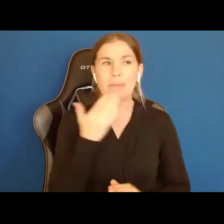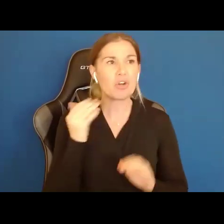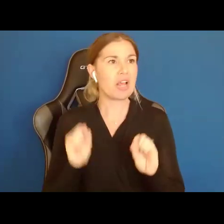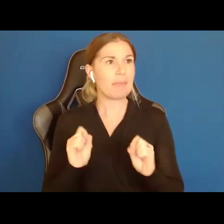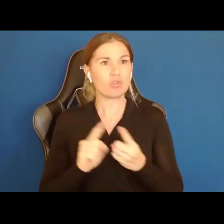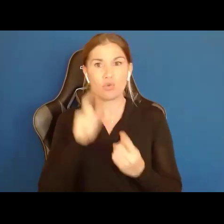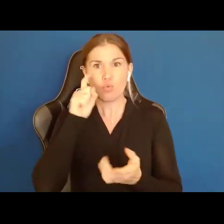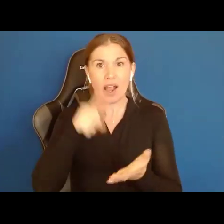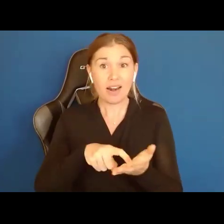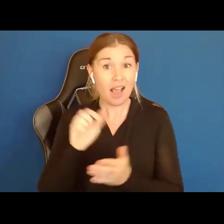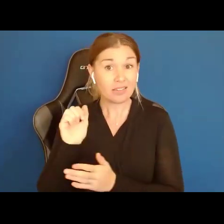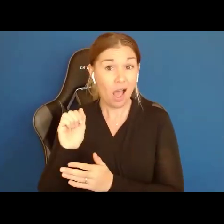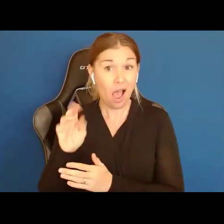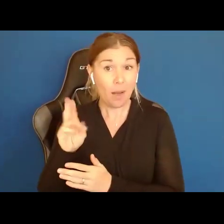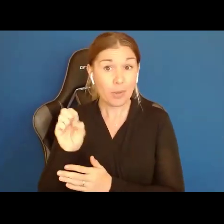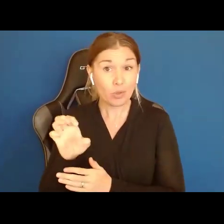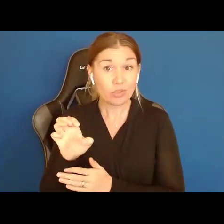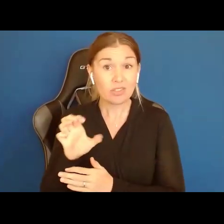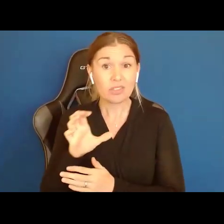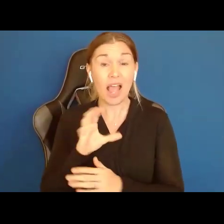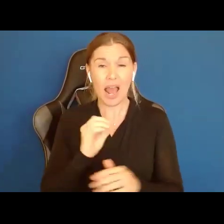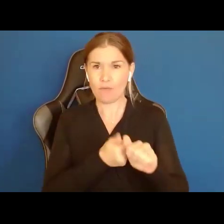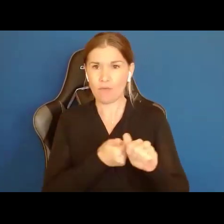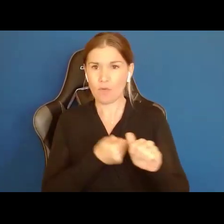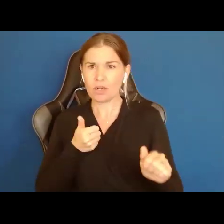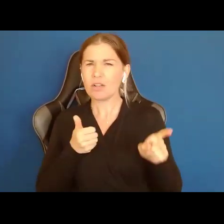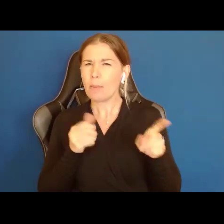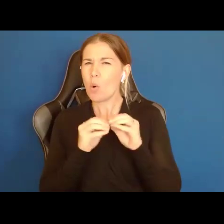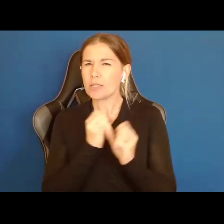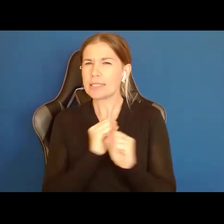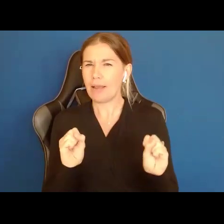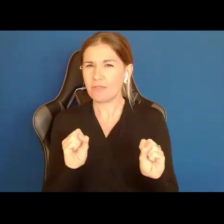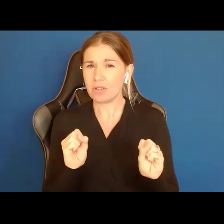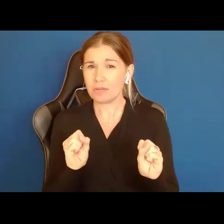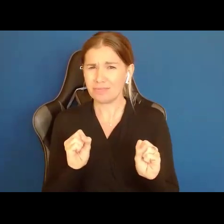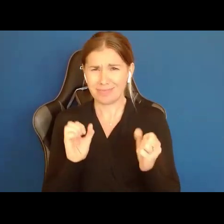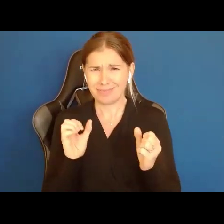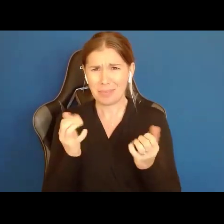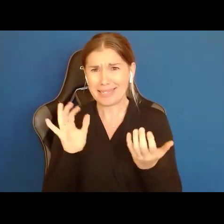situations and avoid them. They were safer. Again, I say, is that rocket science? If you